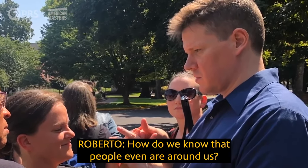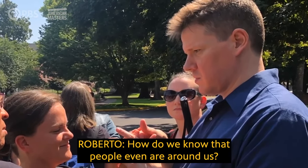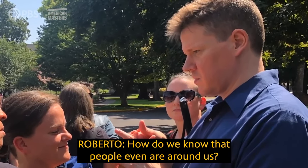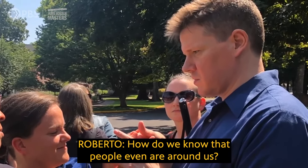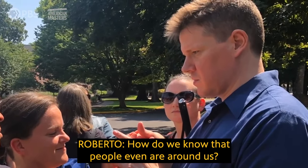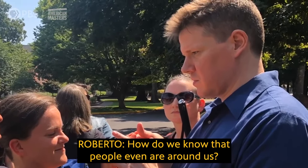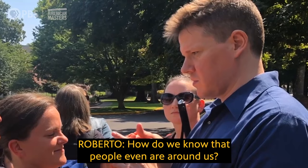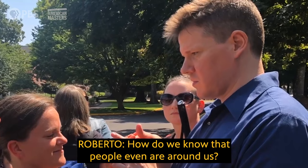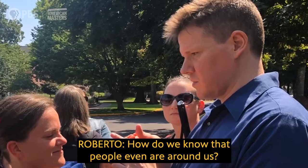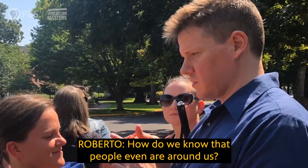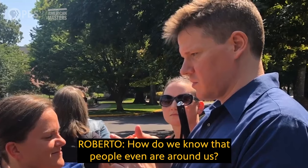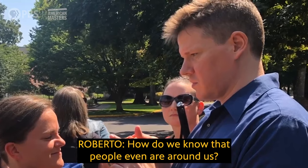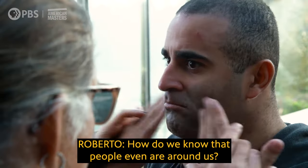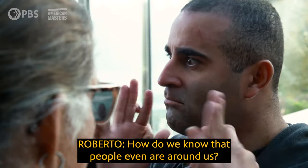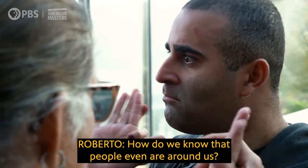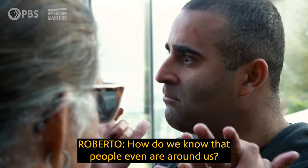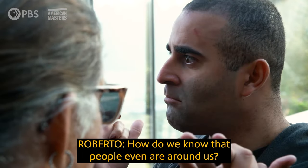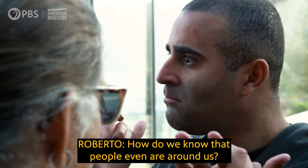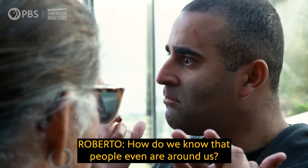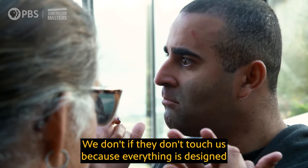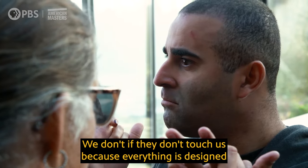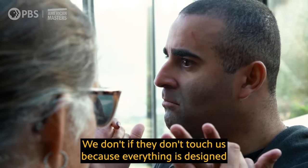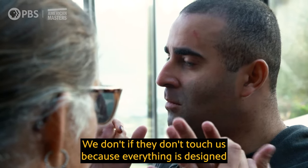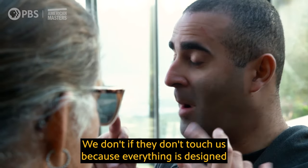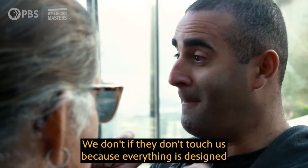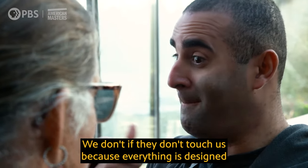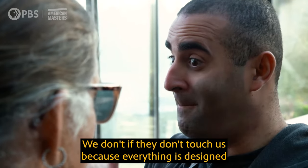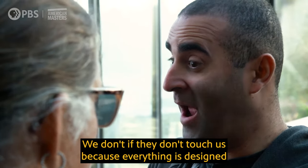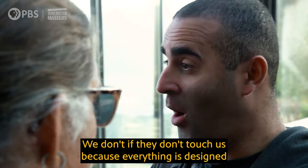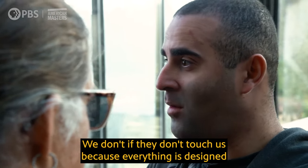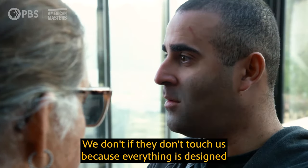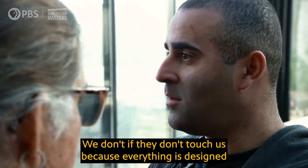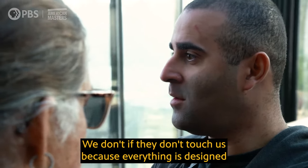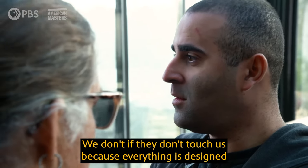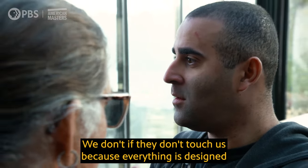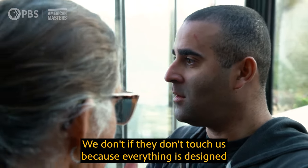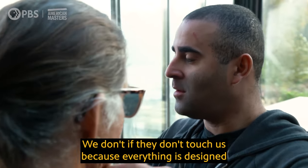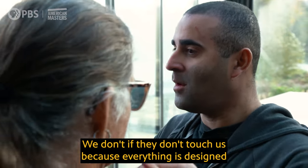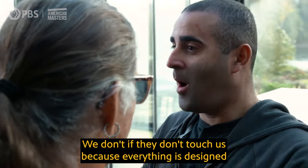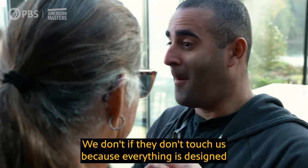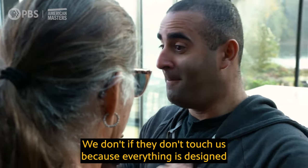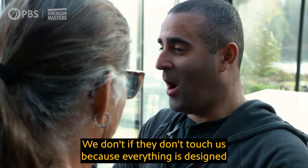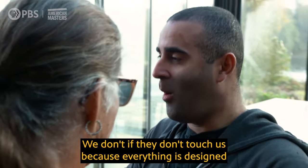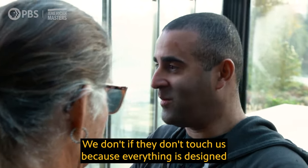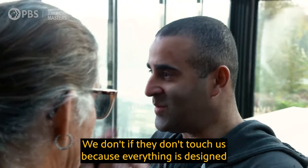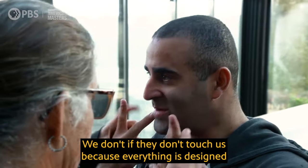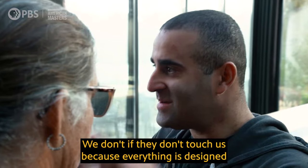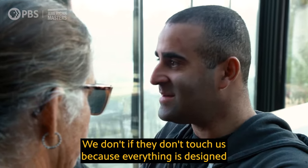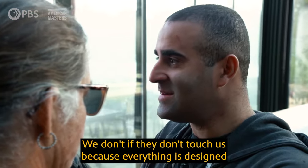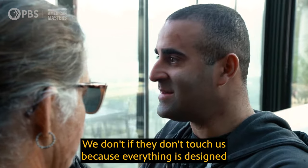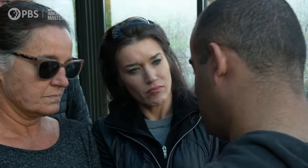How do we know that people even are around us? We don't if they don't touch us because everything is designed